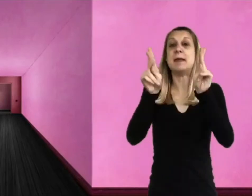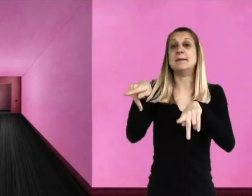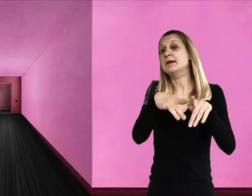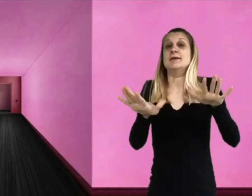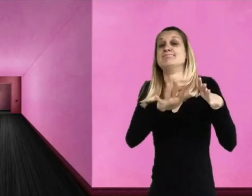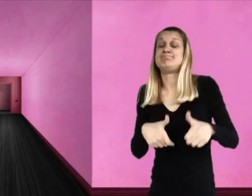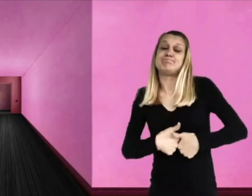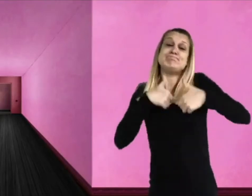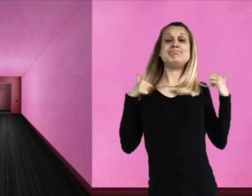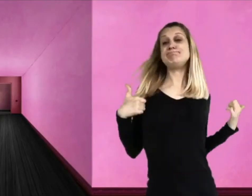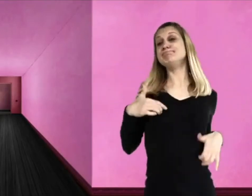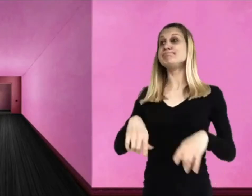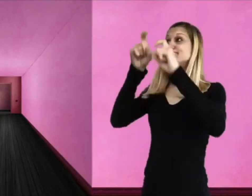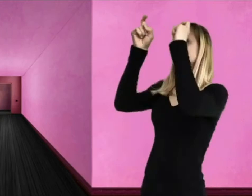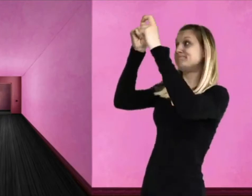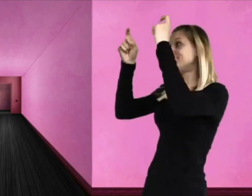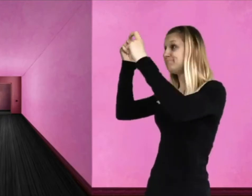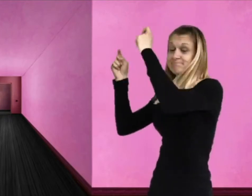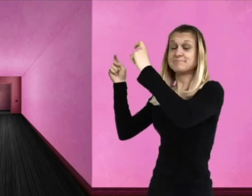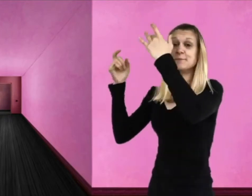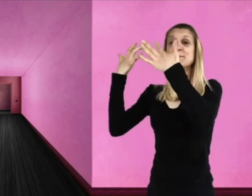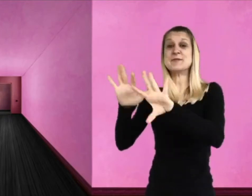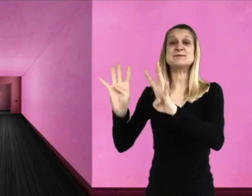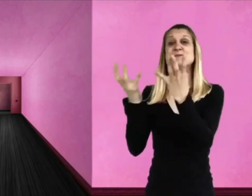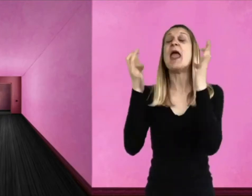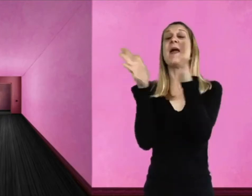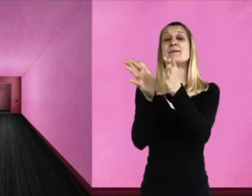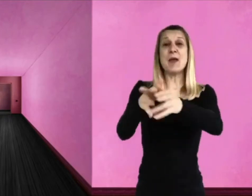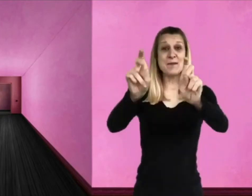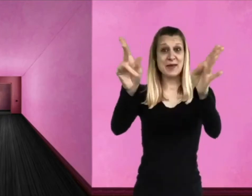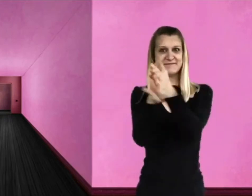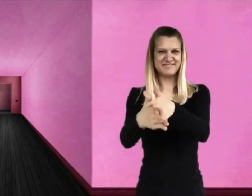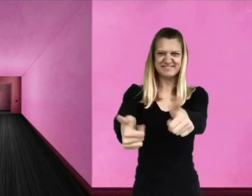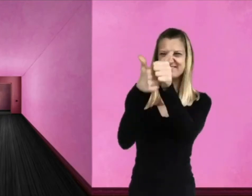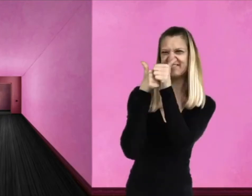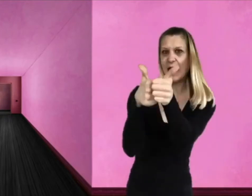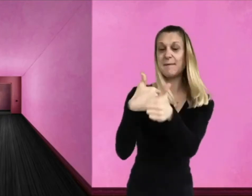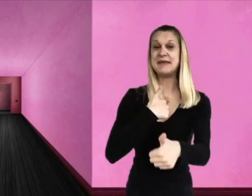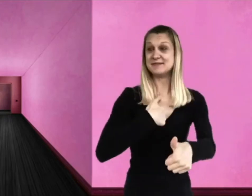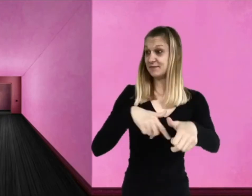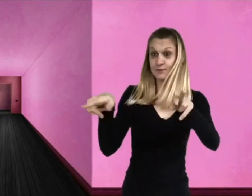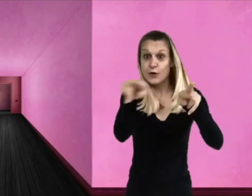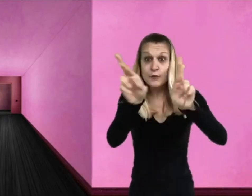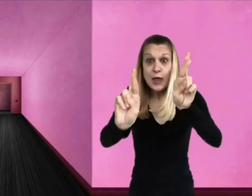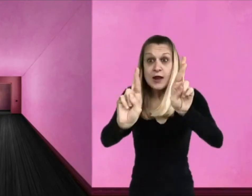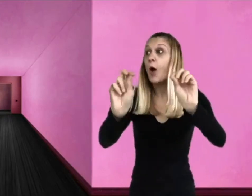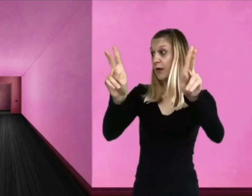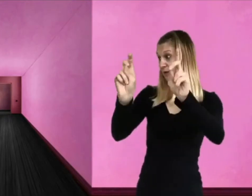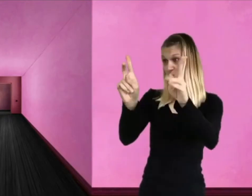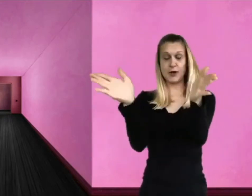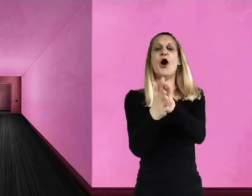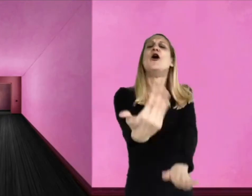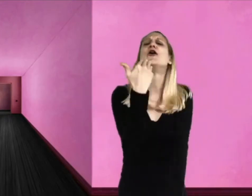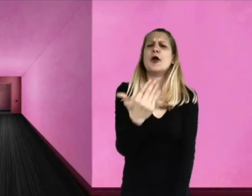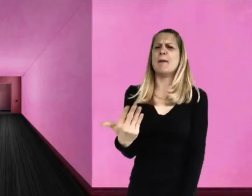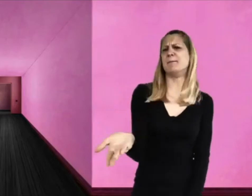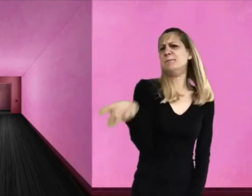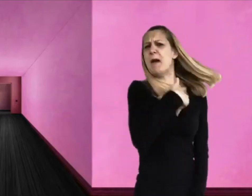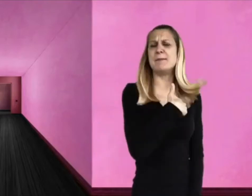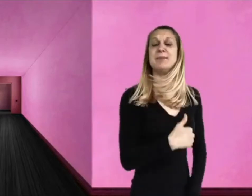After everyone hanging up their coats, Mr. Wonka said, "That’s the way! Good! Everyone ready? Come on, then! Here we go!"